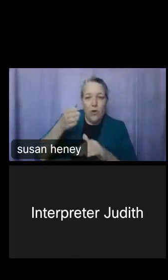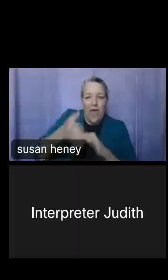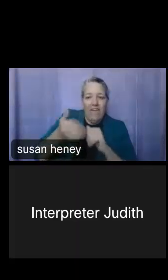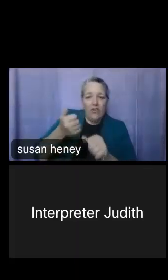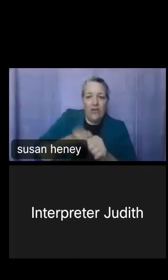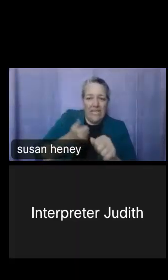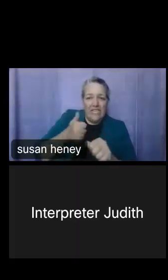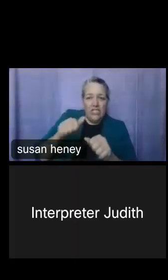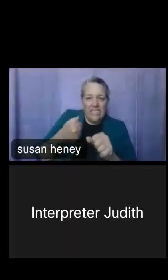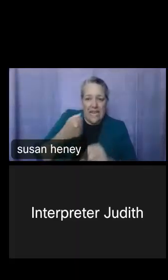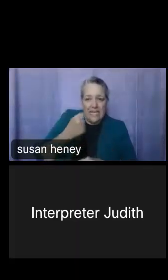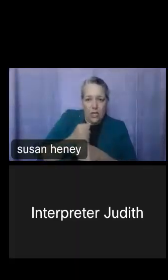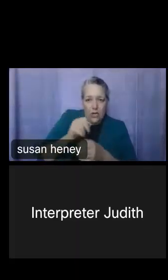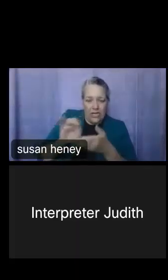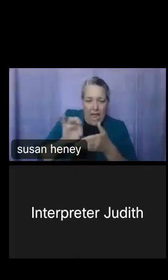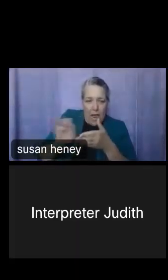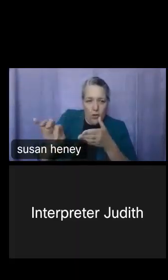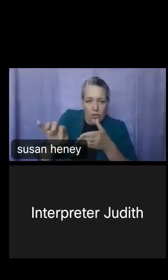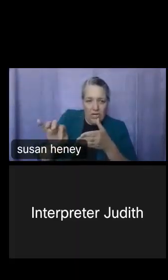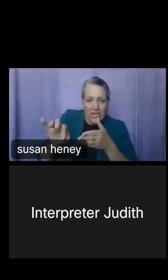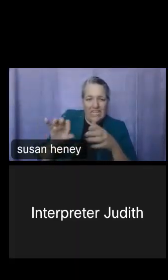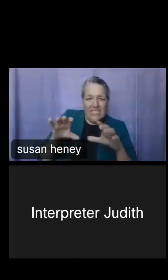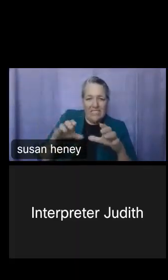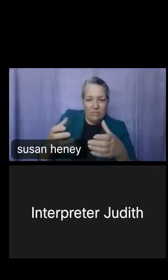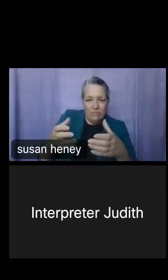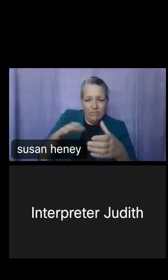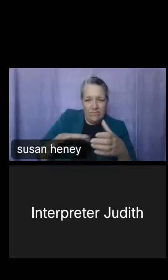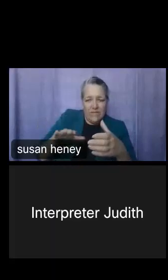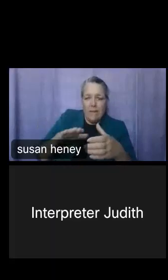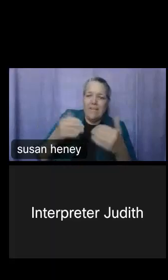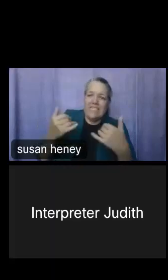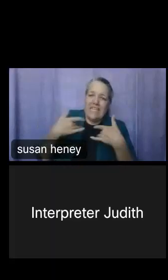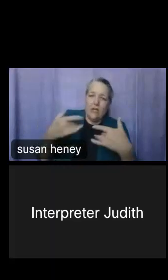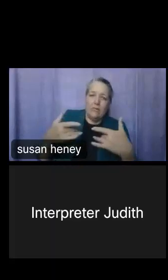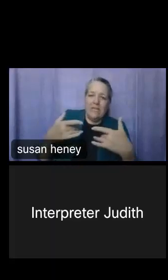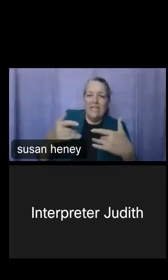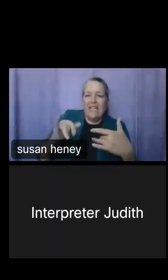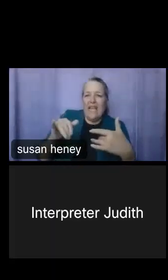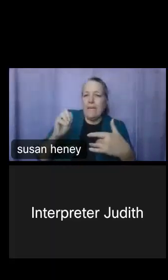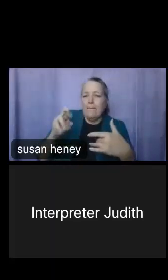a certain area of population, so it's often metro areas or combined areas and counties